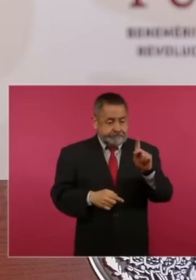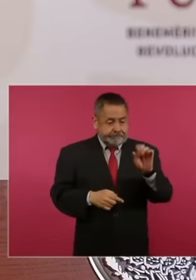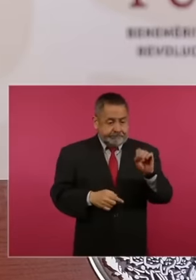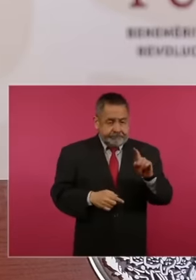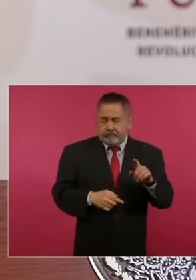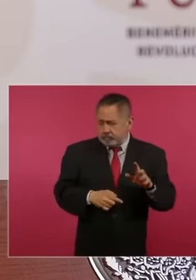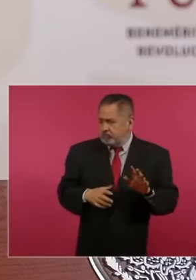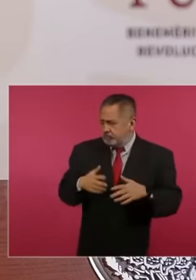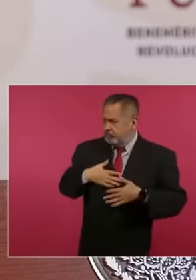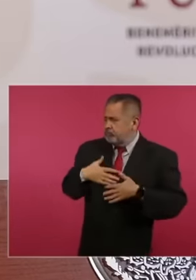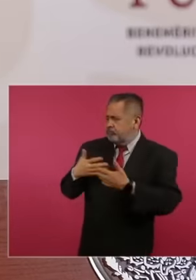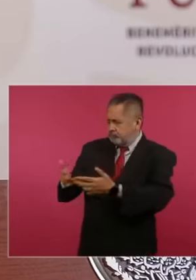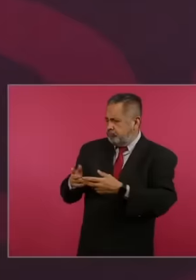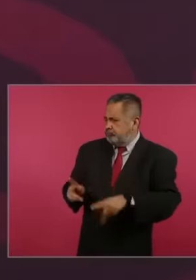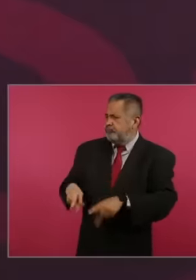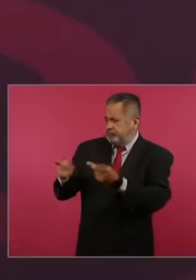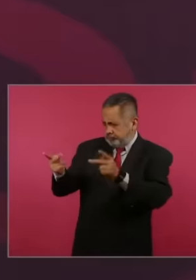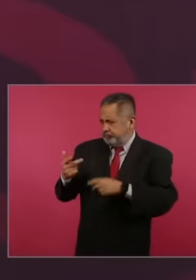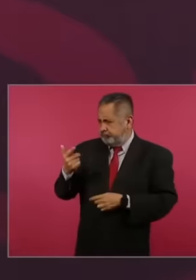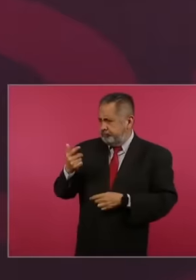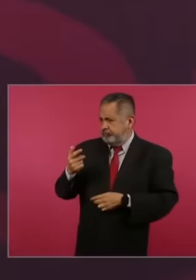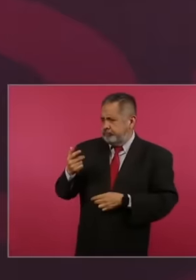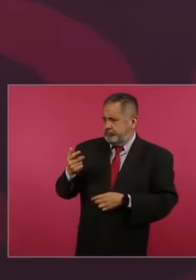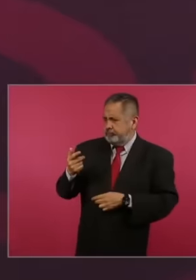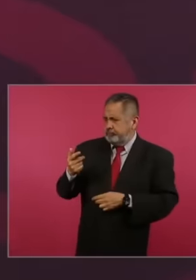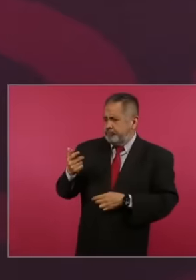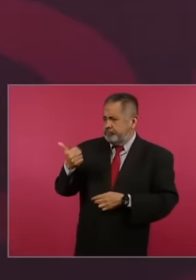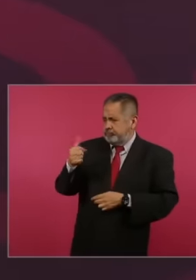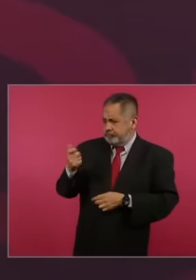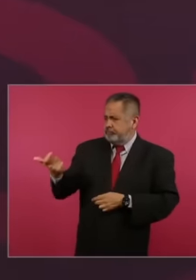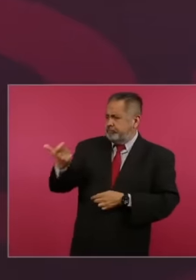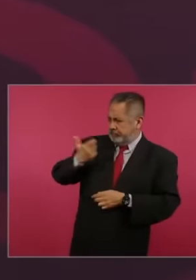Peru